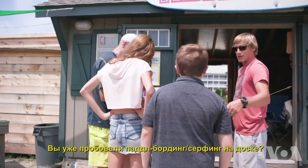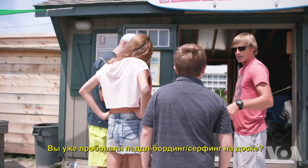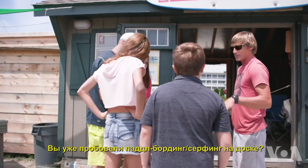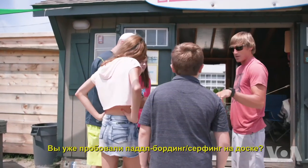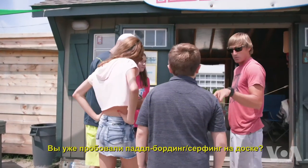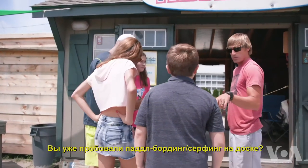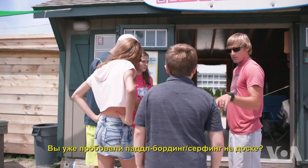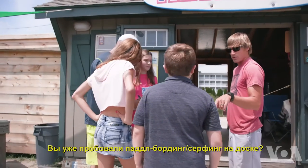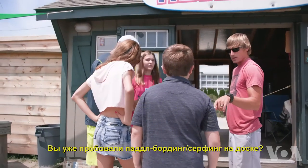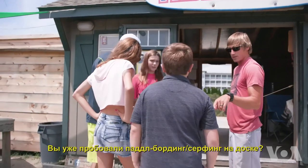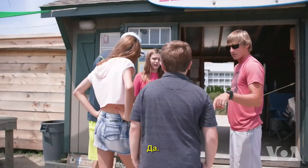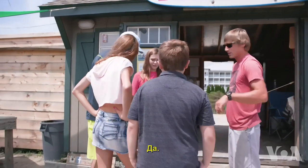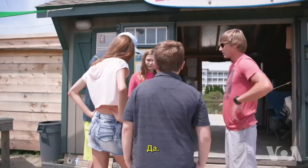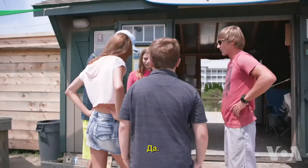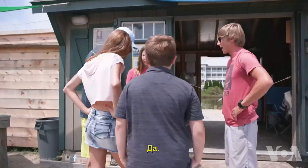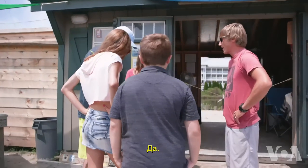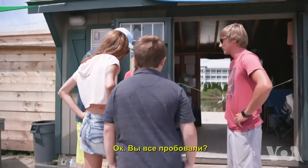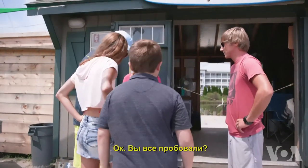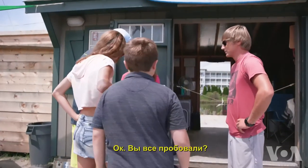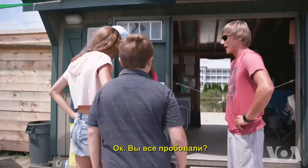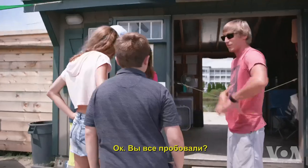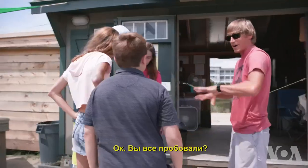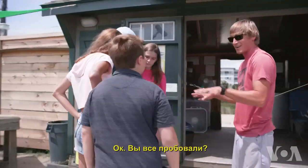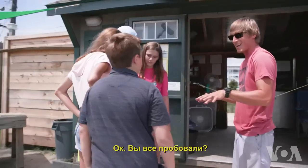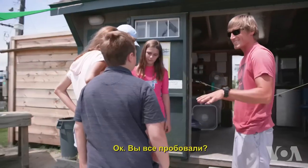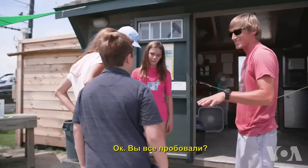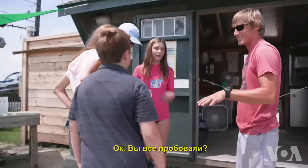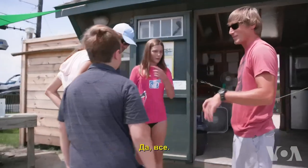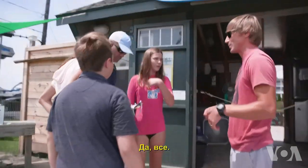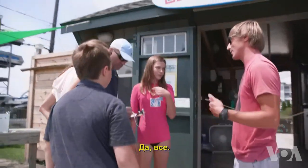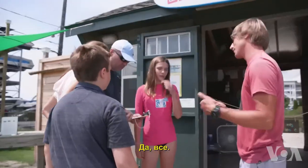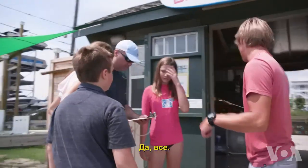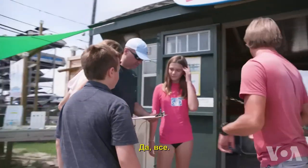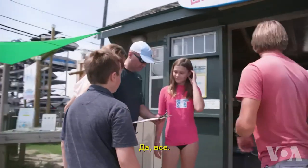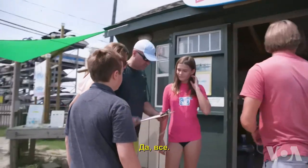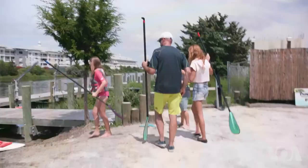Have you guys paddle boarded before? Yeah. Ok. Everybody has? Yeah, we all have.